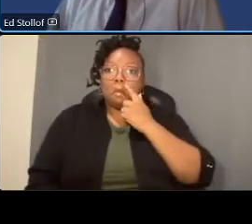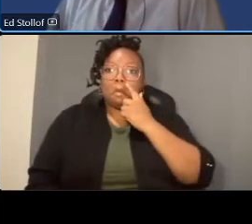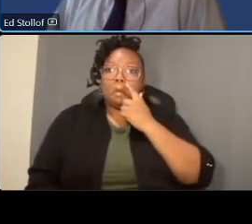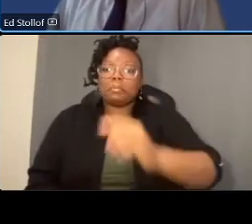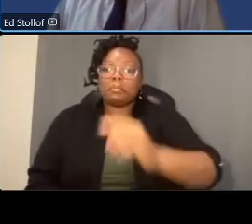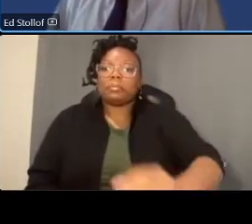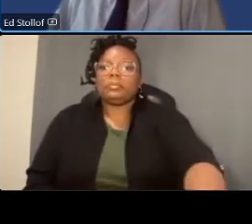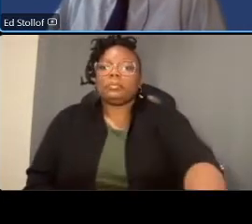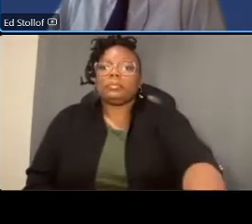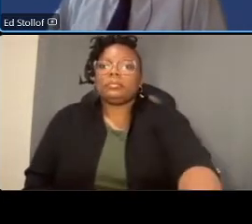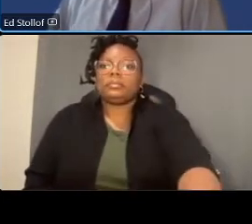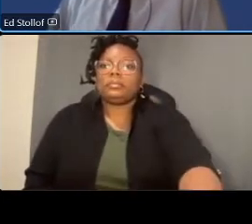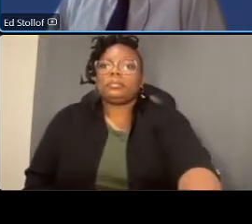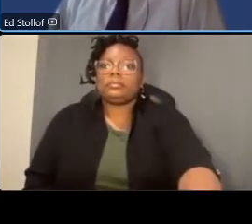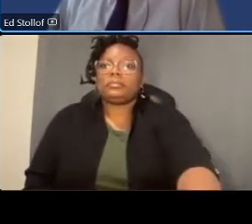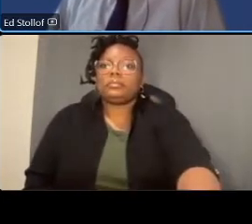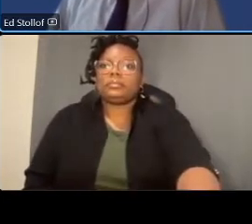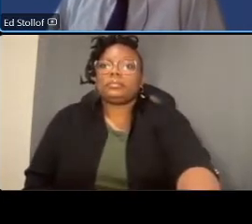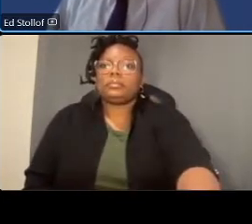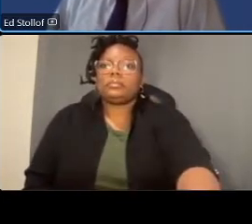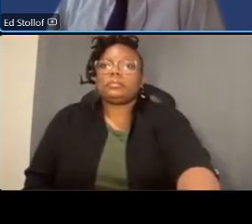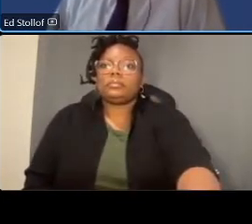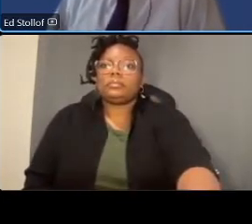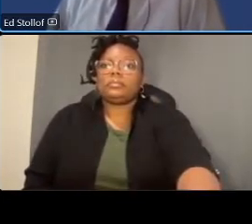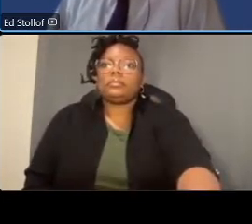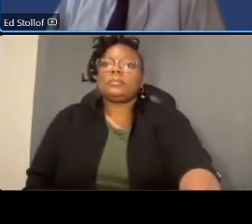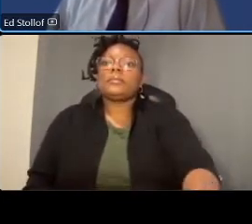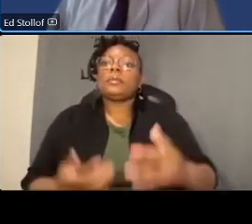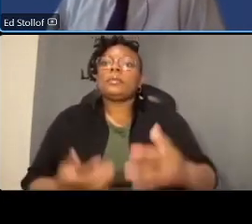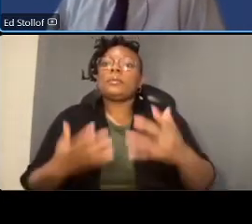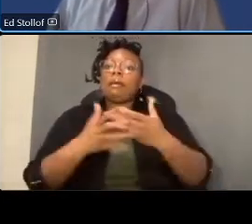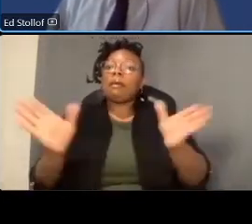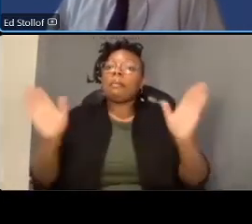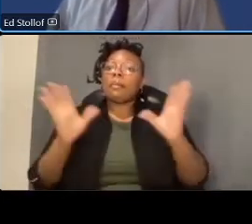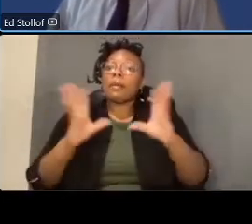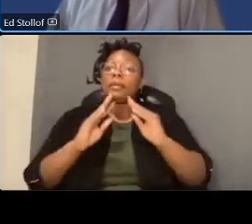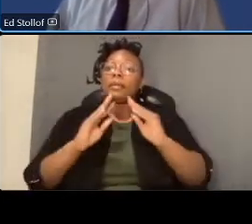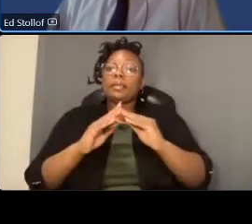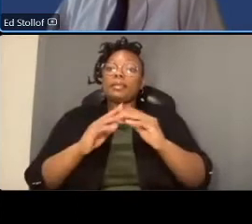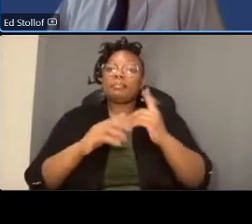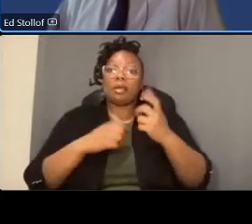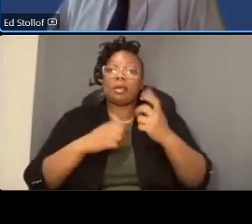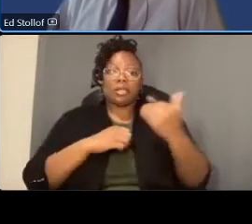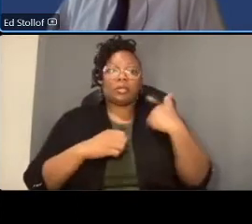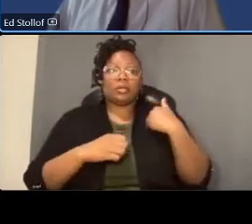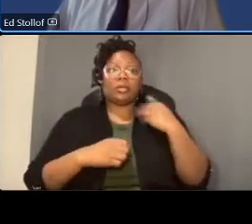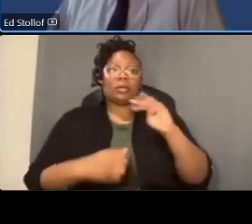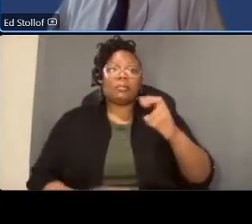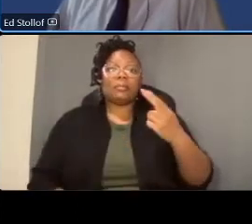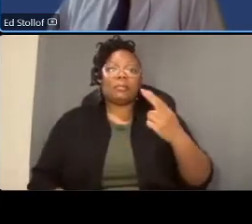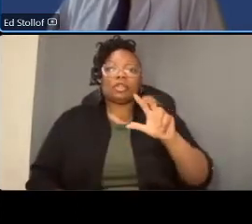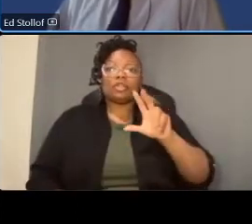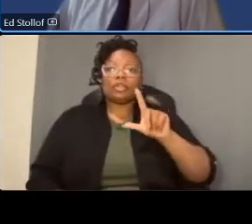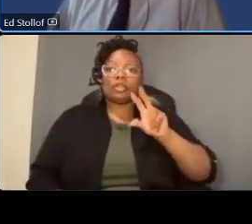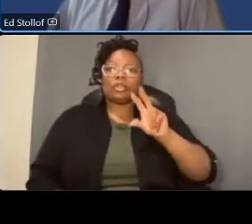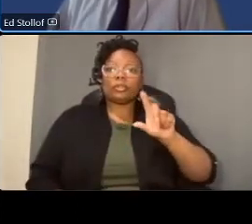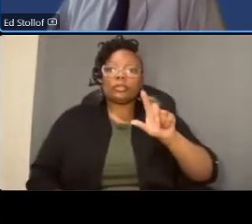we had a public meeting just about a little over a year ago on march 30th 2021 and april 1st 2021.